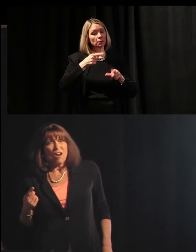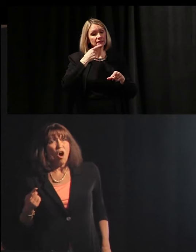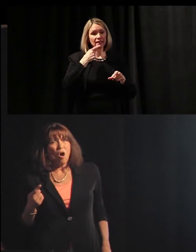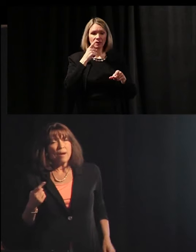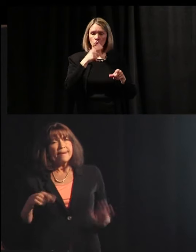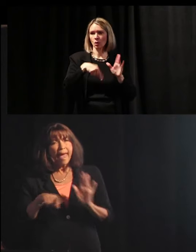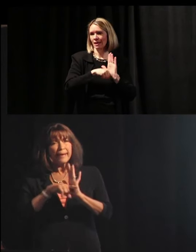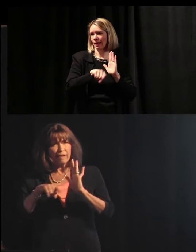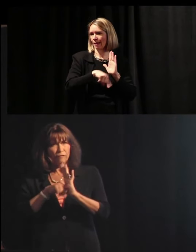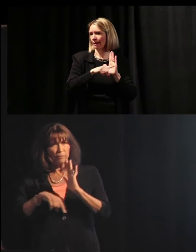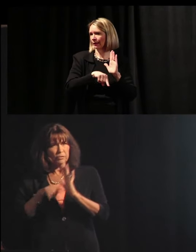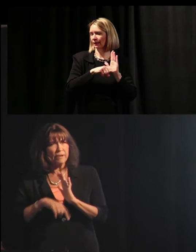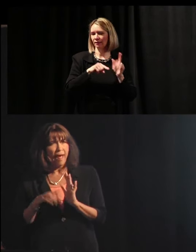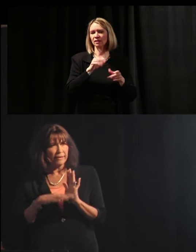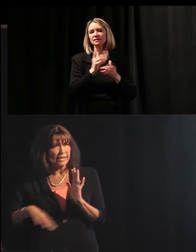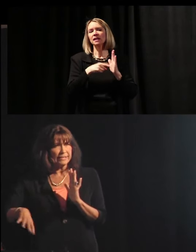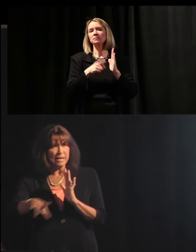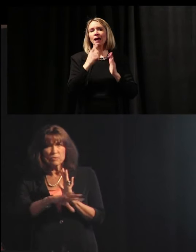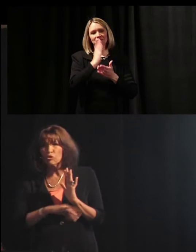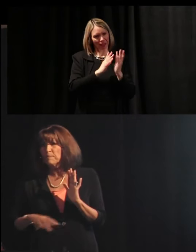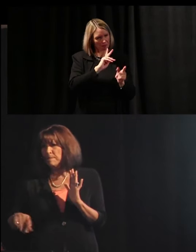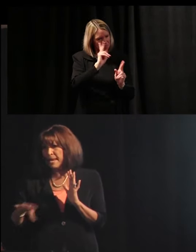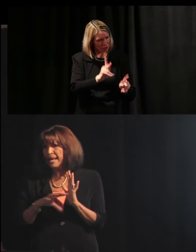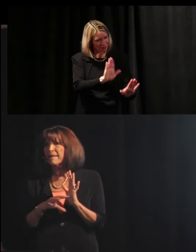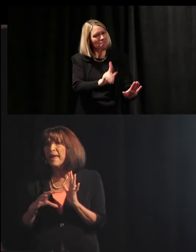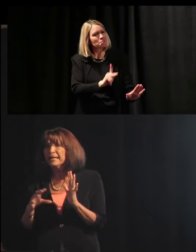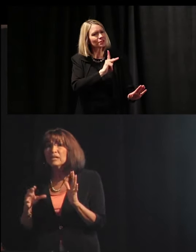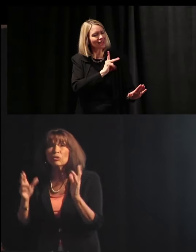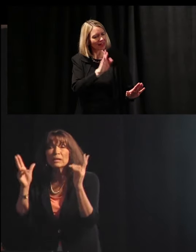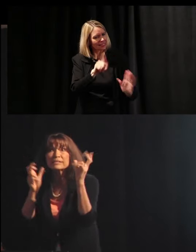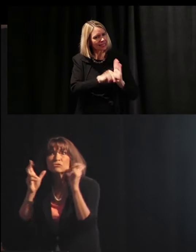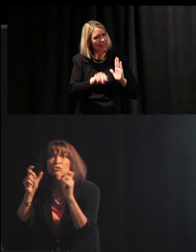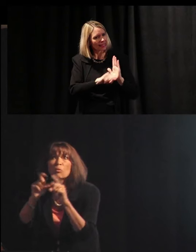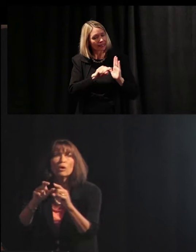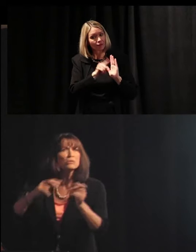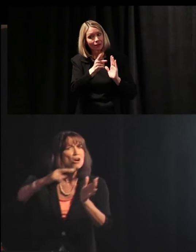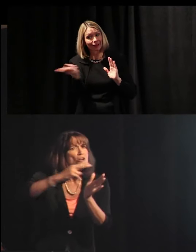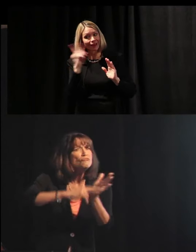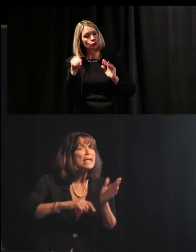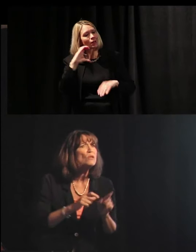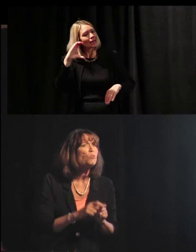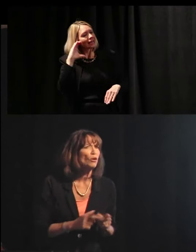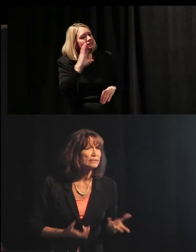that are negative personalities in a group meeting and they need to listen to the words,